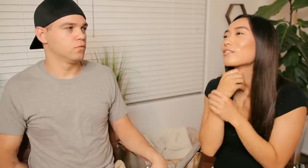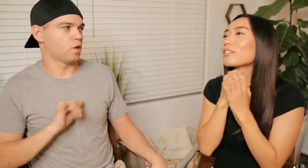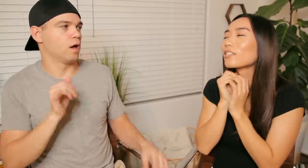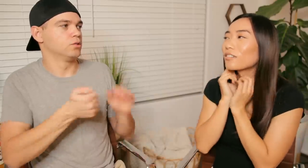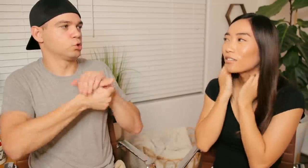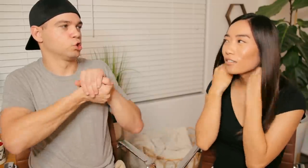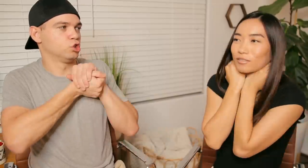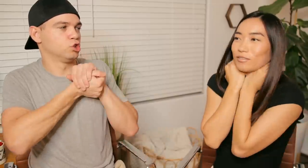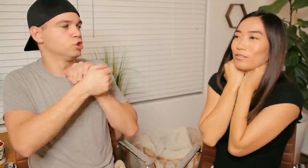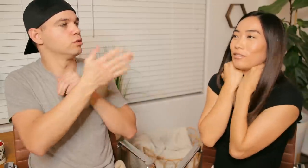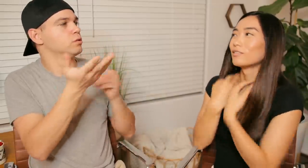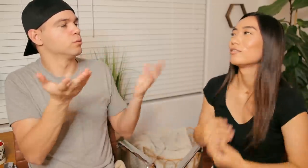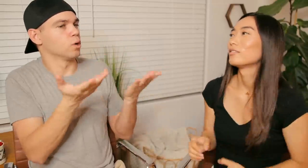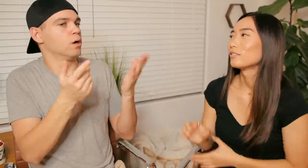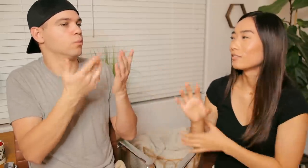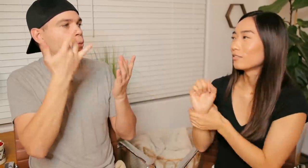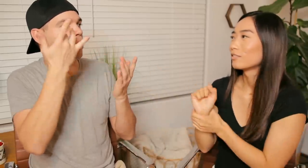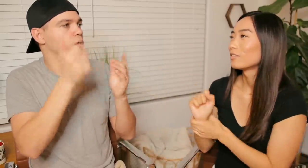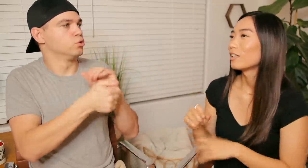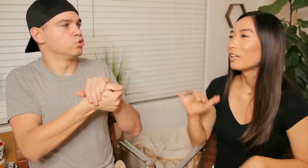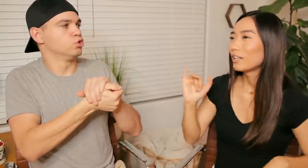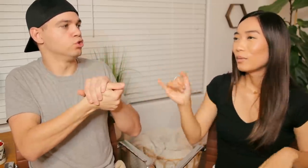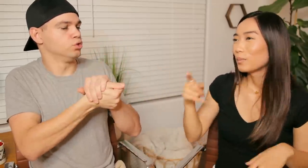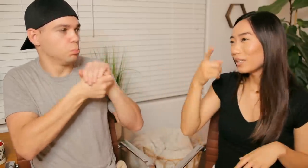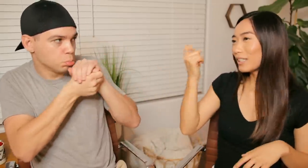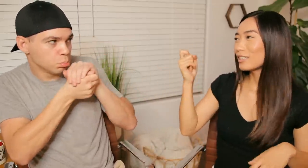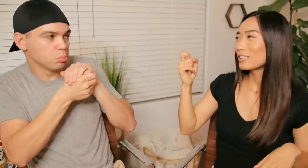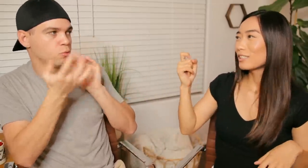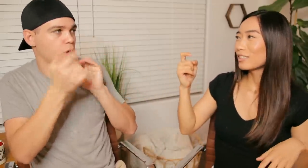R: like a turtle R: why a turtle because...